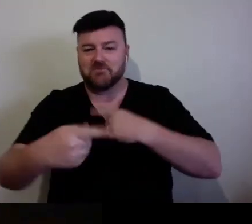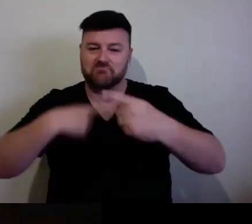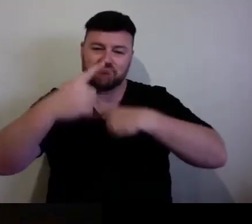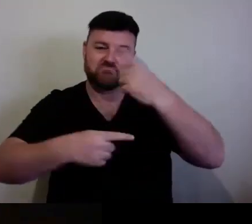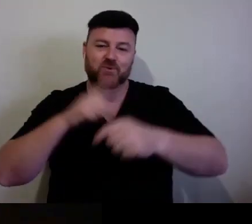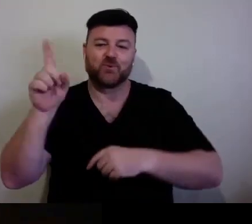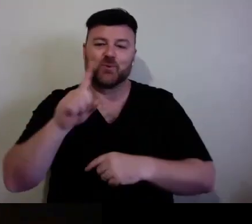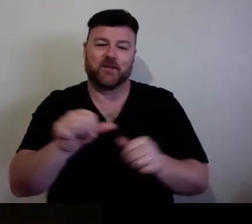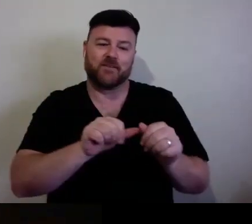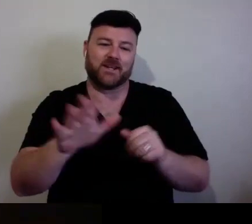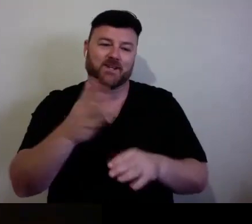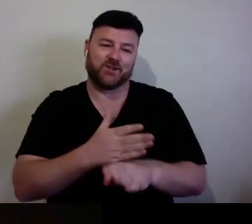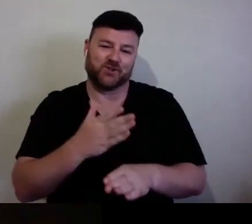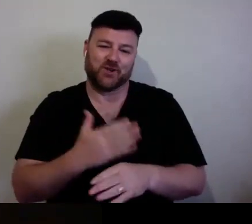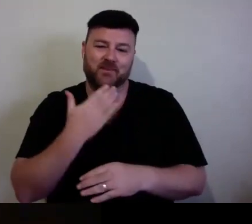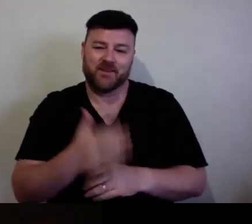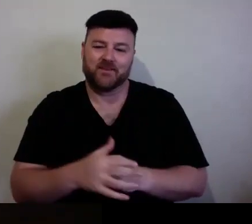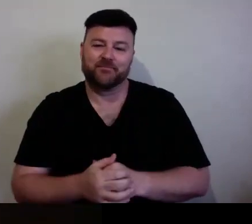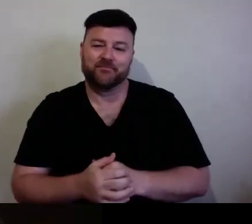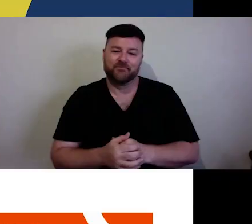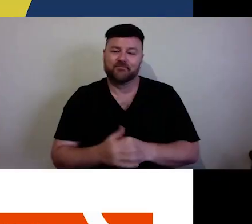Thank you, Kevin, for the invitation. KEVIN DU PREEZ: